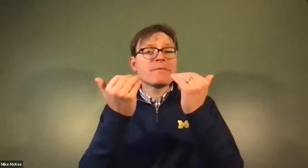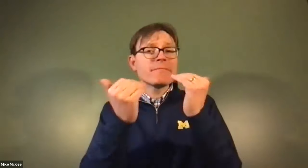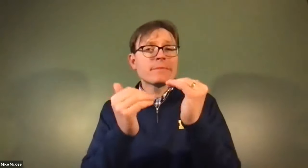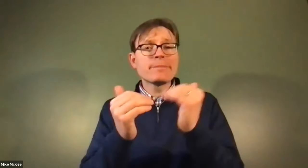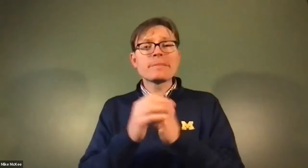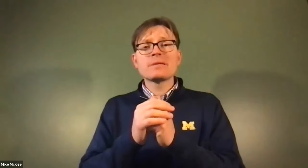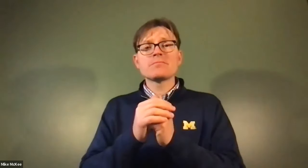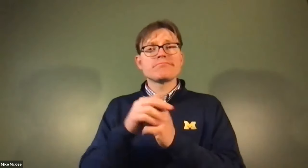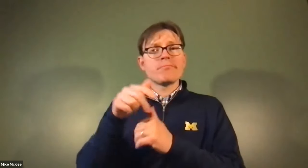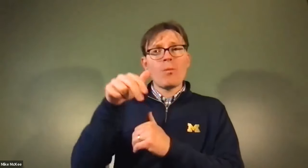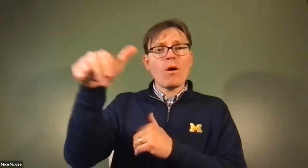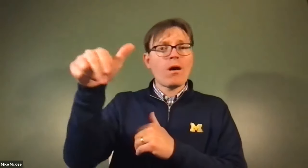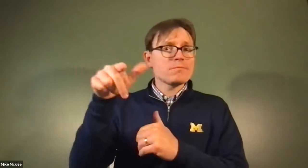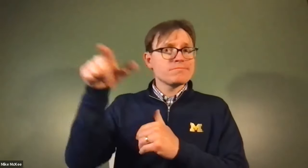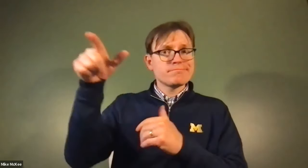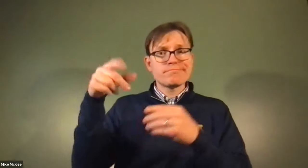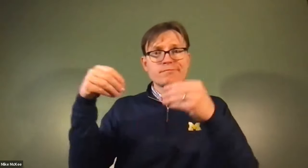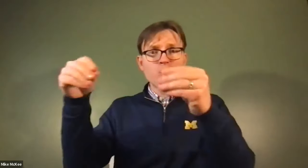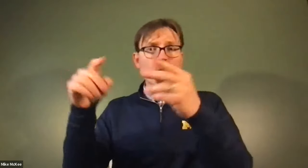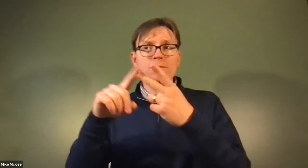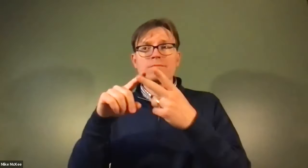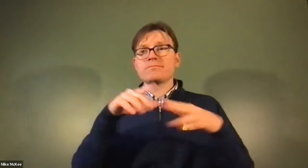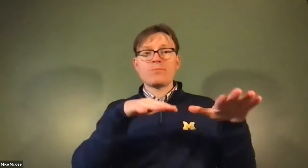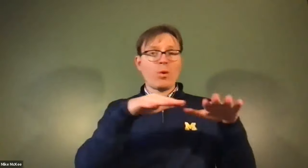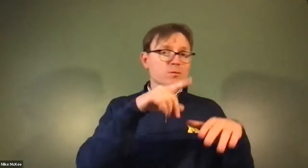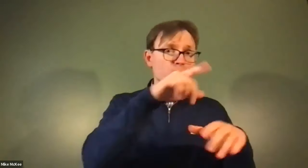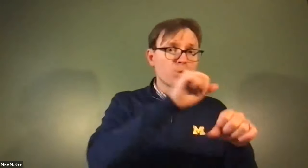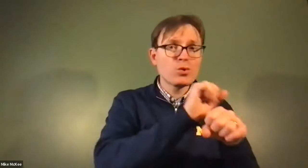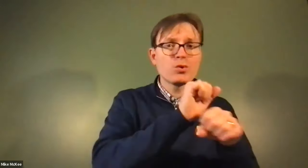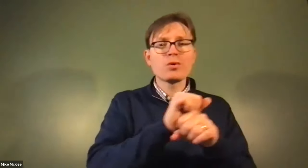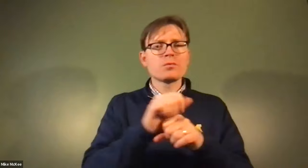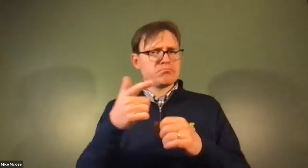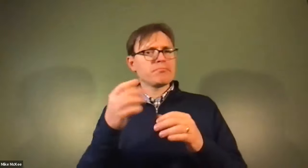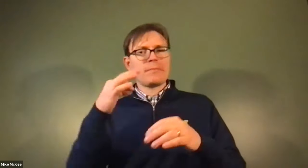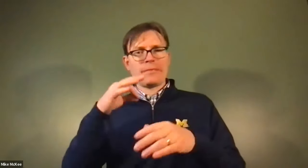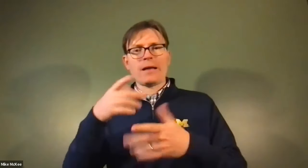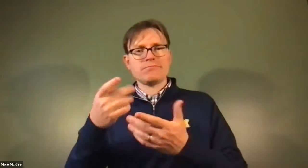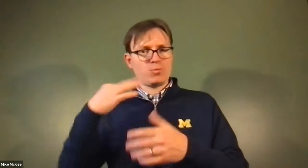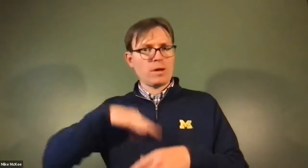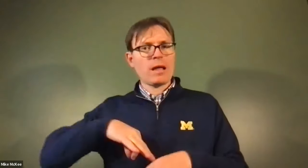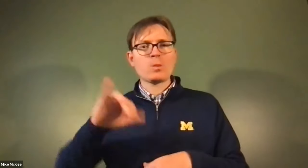James Cech: You don't even need to. James Cech: Exercise every day but walking in the store walking to work.